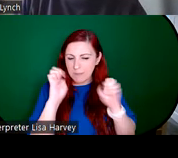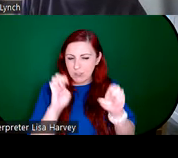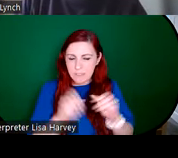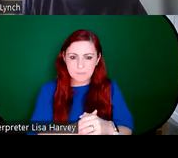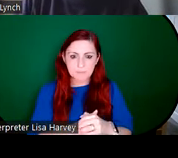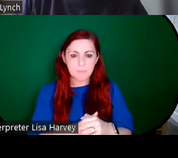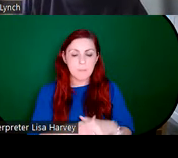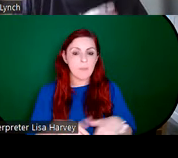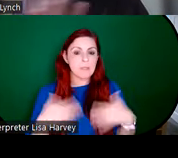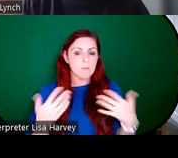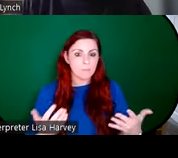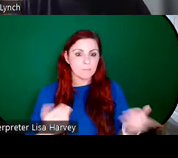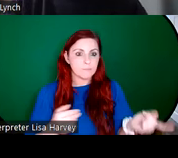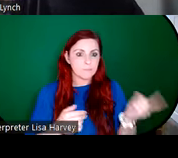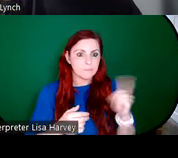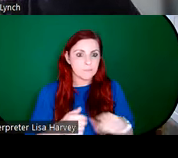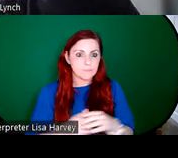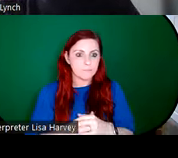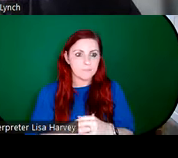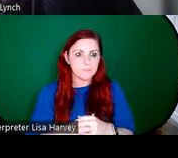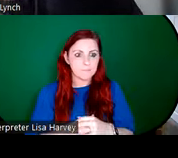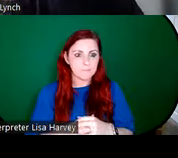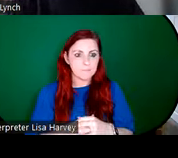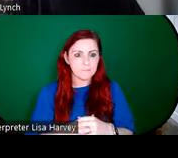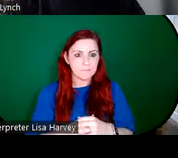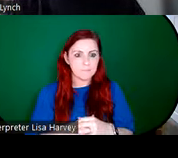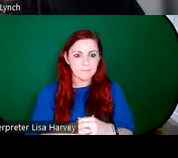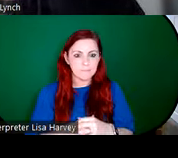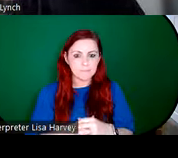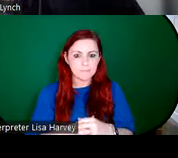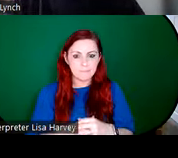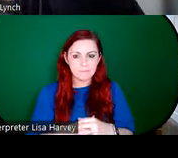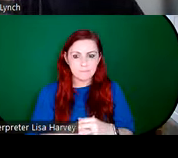So I'm going to begin by just explaining I suppose the title or the name of An